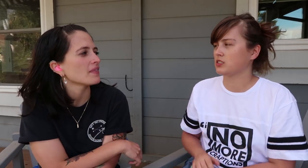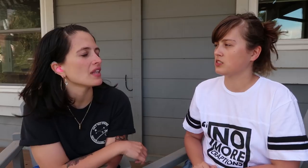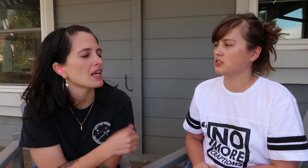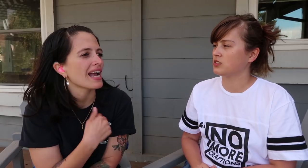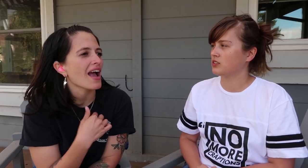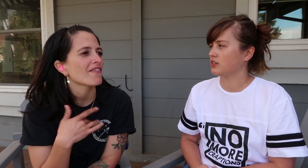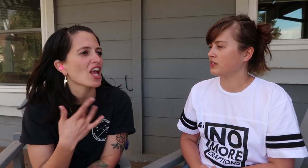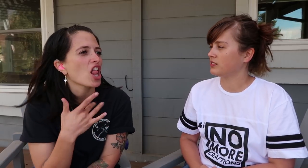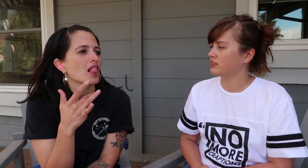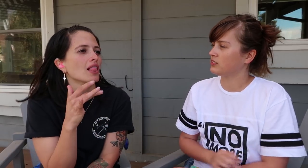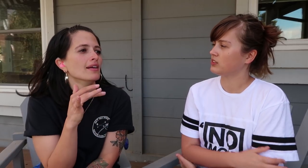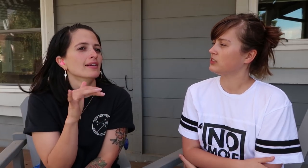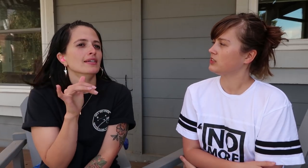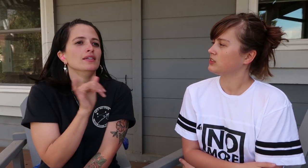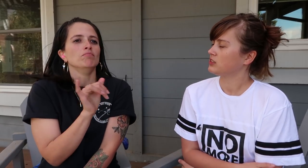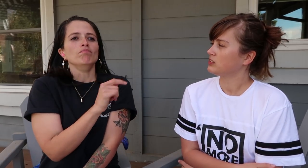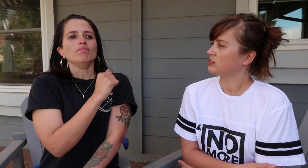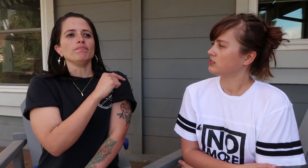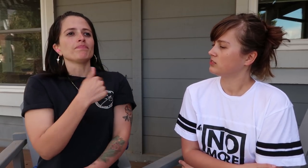Yeah, I feel the same.